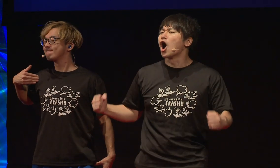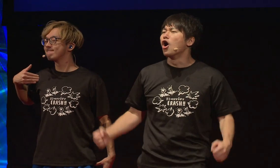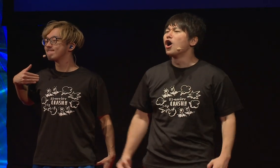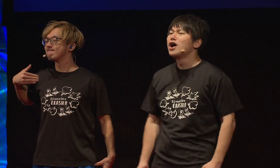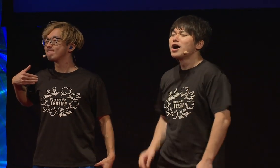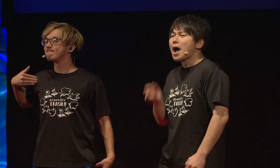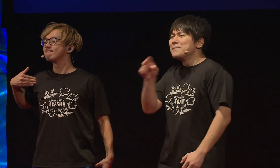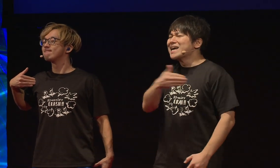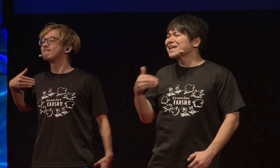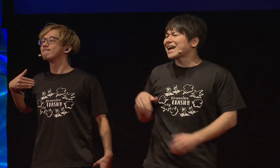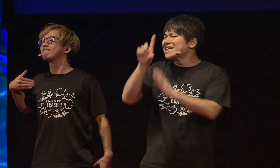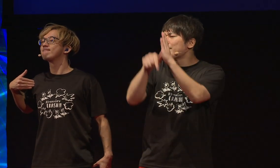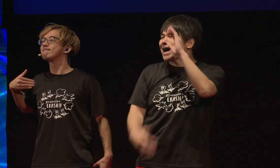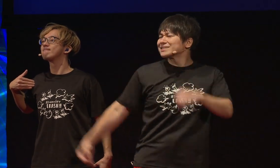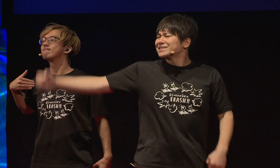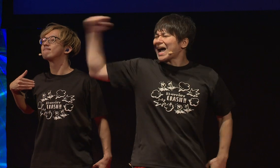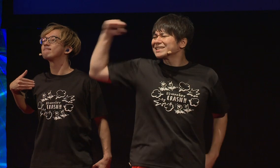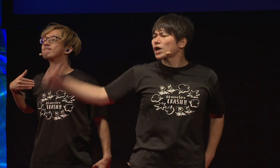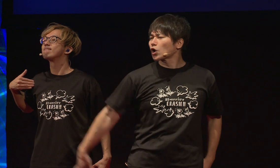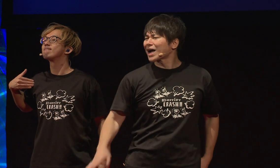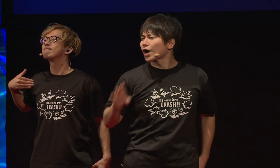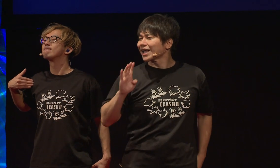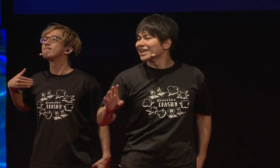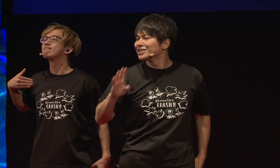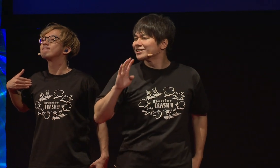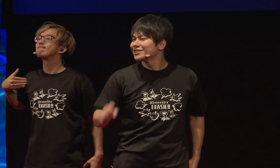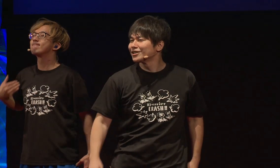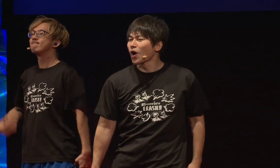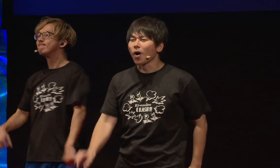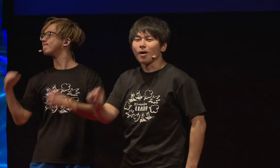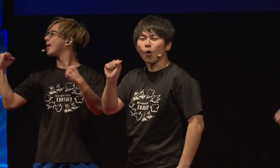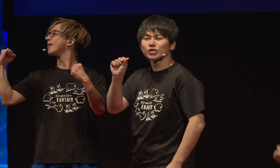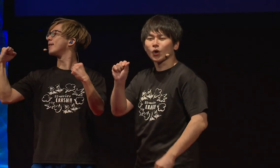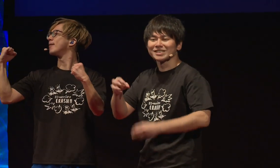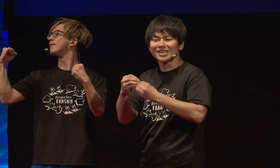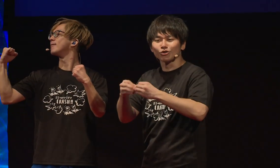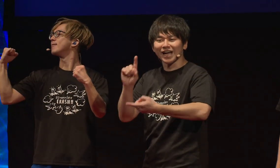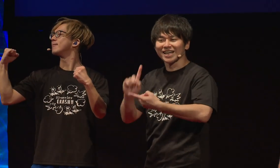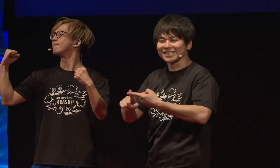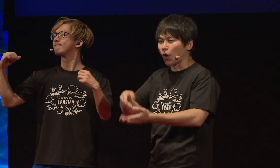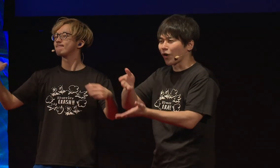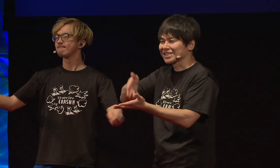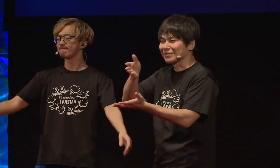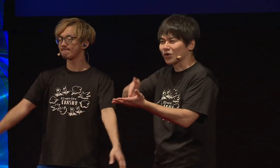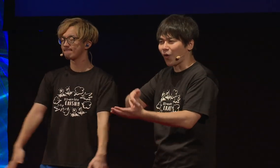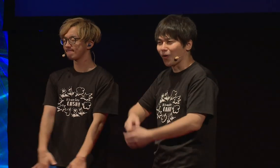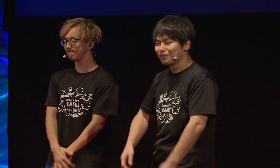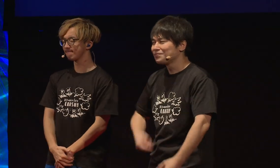O: As long as you have your eyesight, it's the best language. Let's talk more specifically.